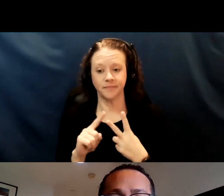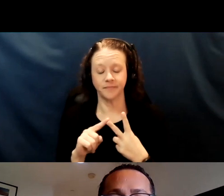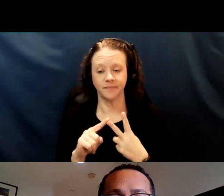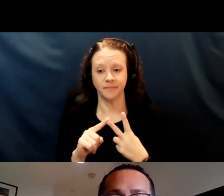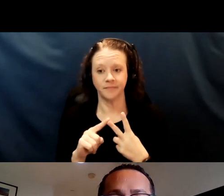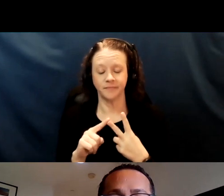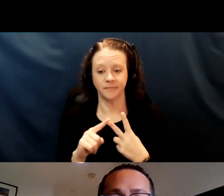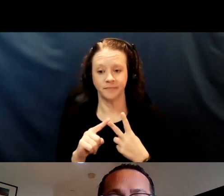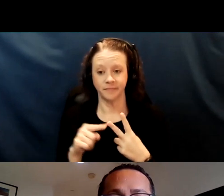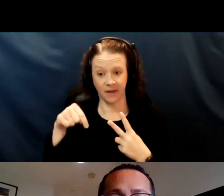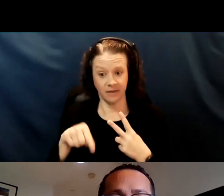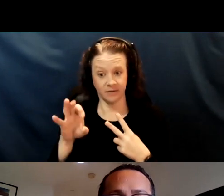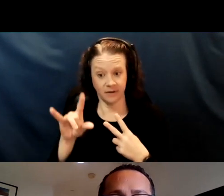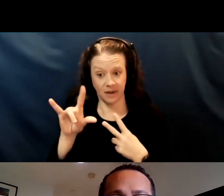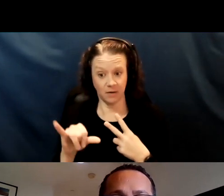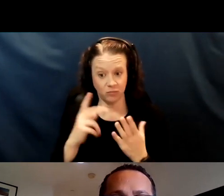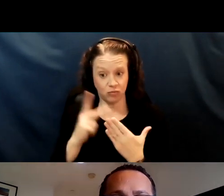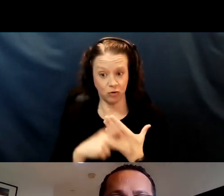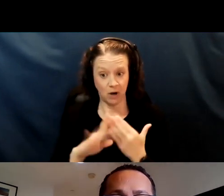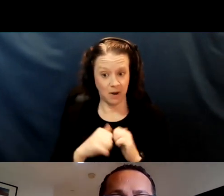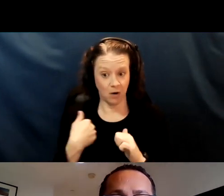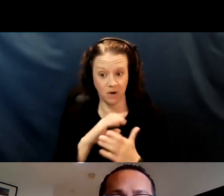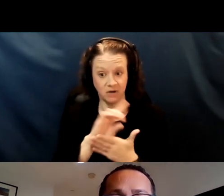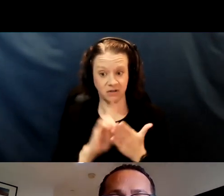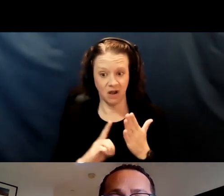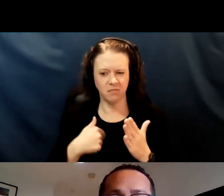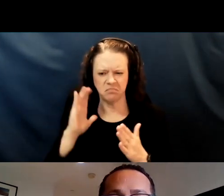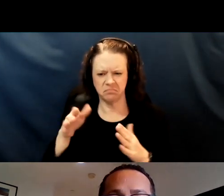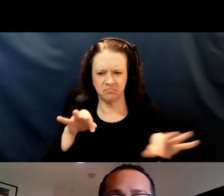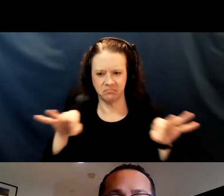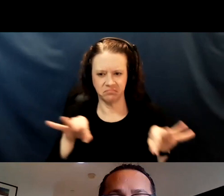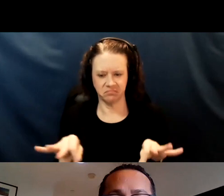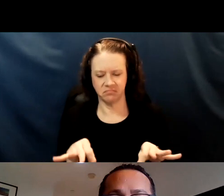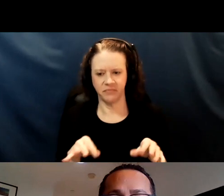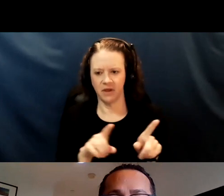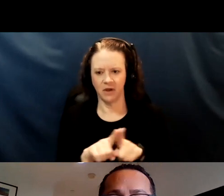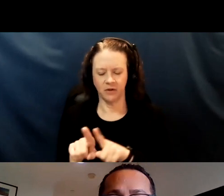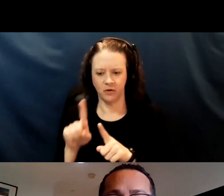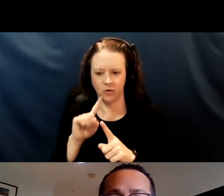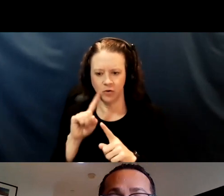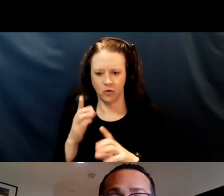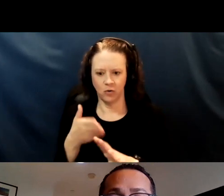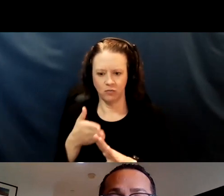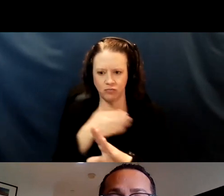the county's program to create access for individuals with lower mobility,